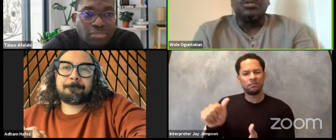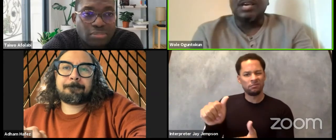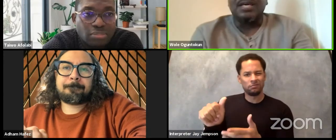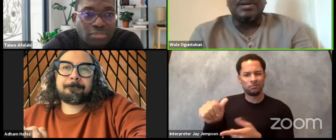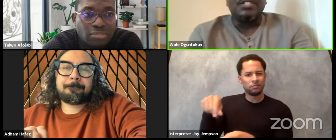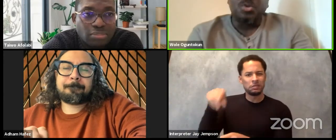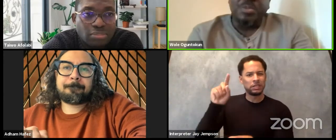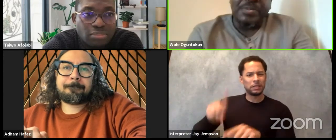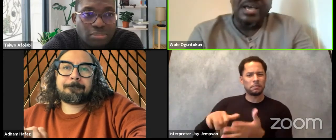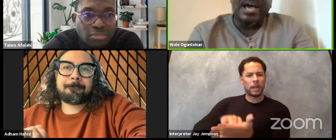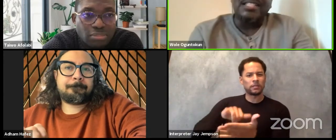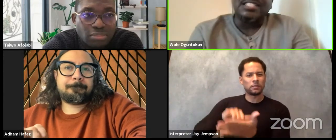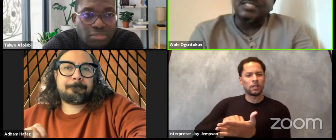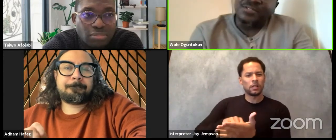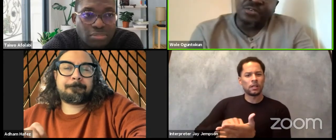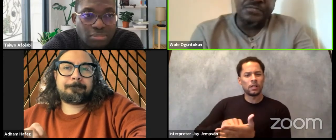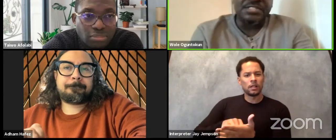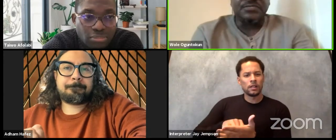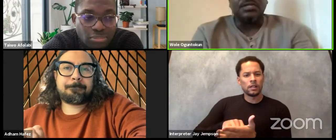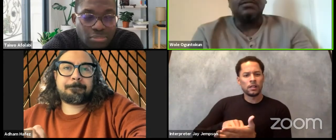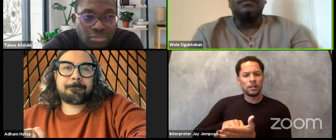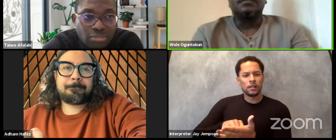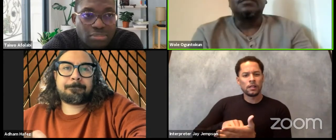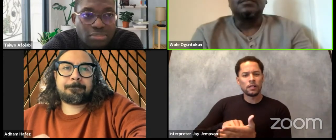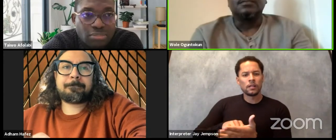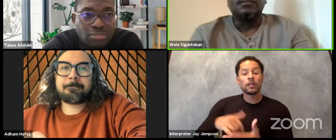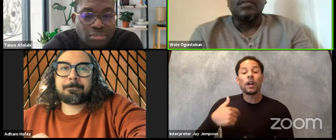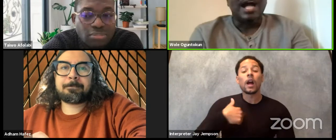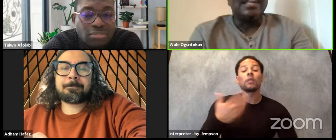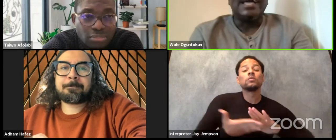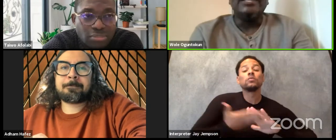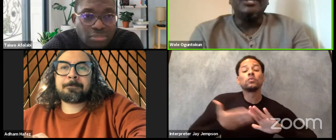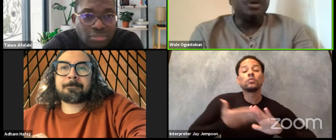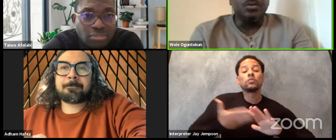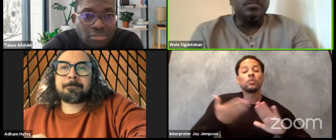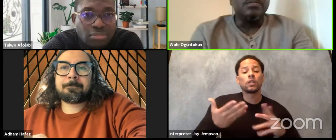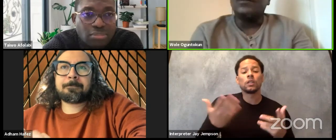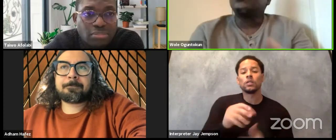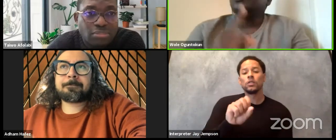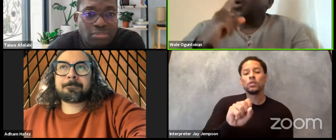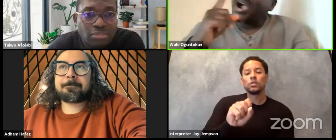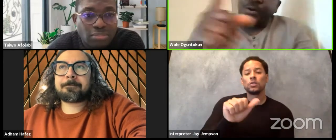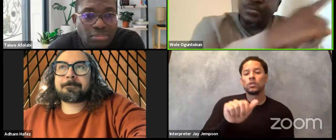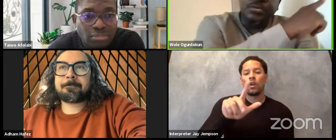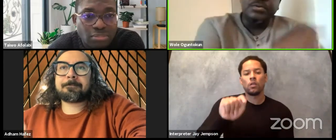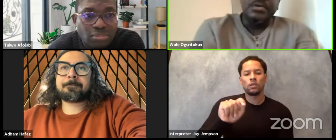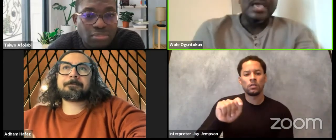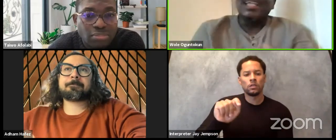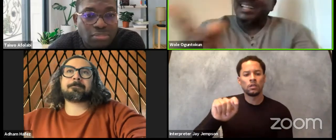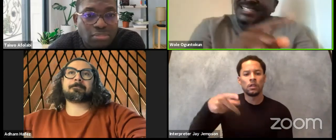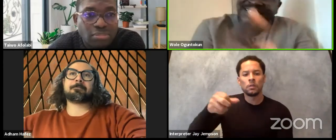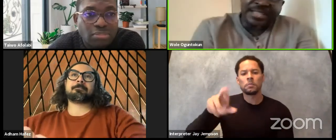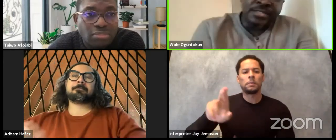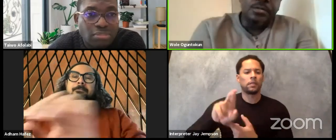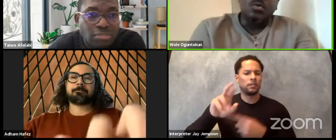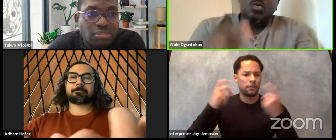put together by Soulpepper and the Stratford Festival and I knew there was no how a Canadian